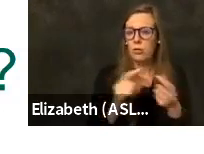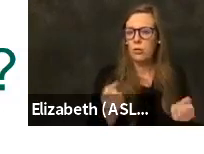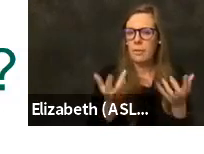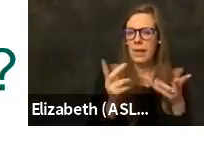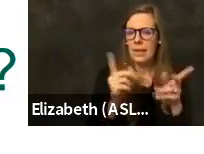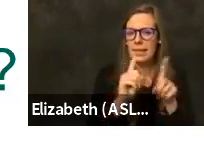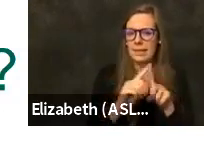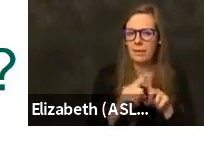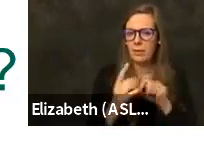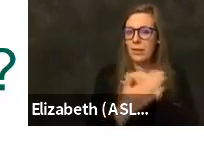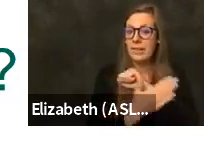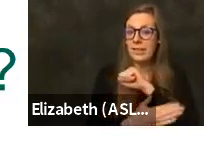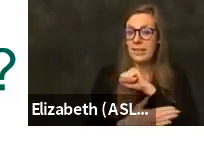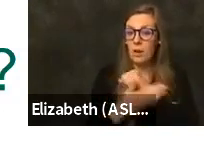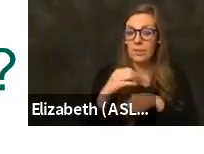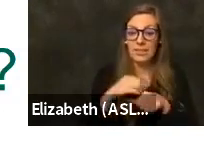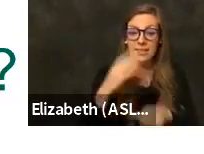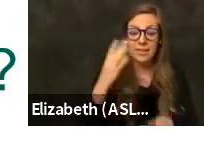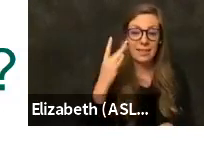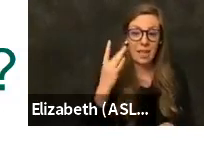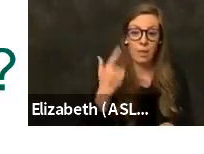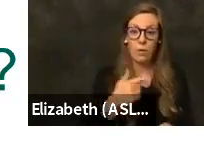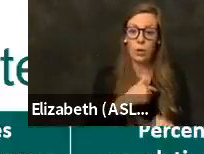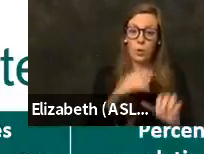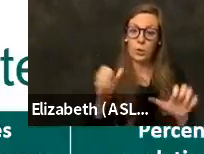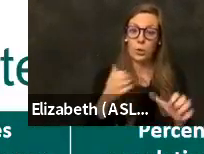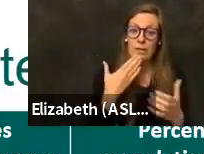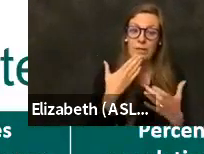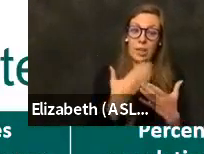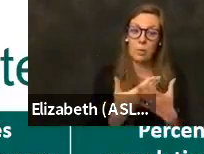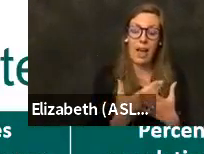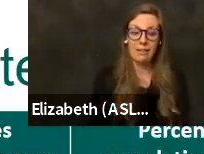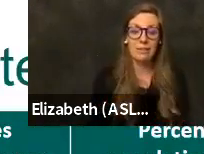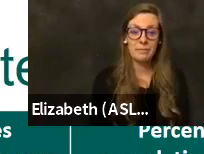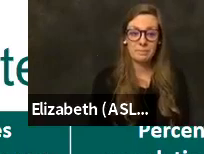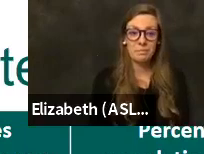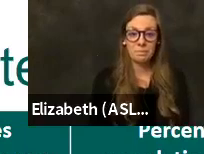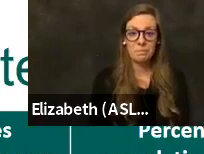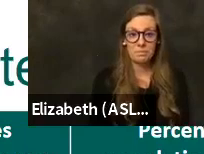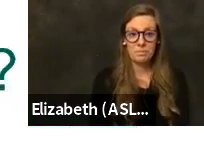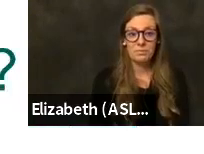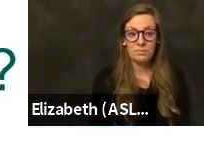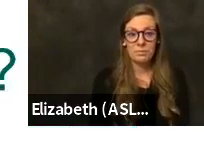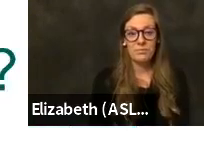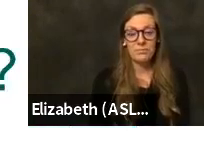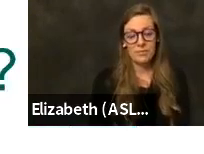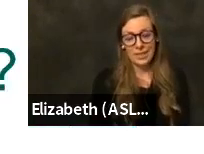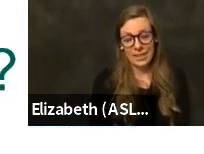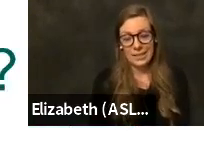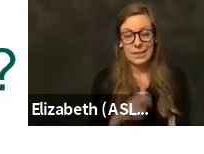counties in California, we're doing very, very well. It's a bumpy road. It doesn't feel like that every day.